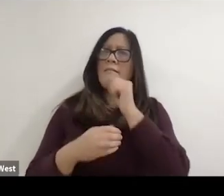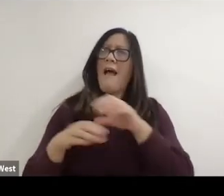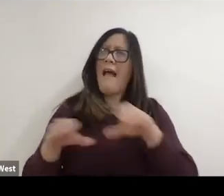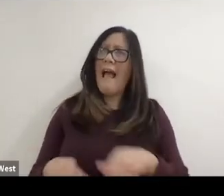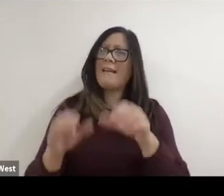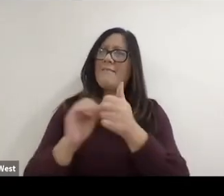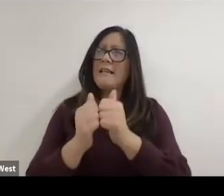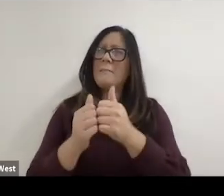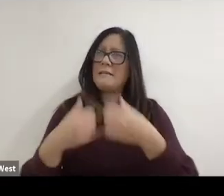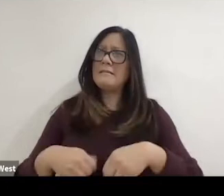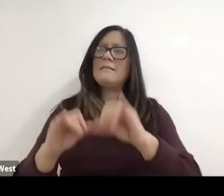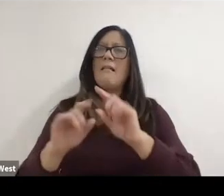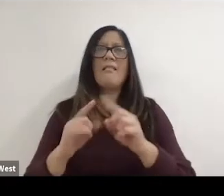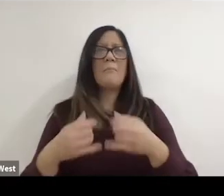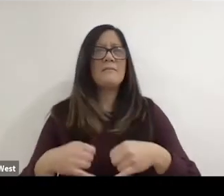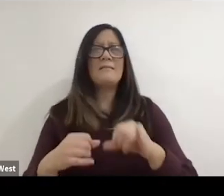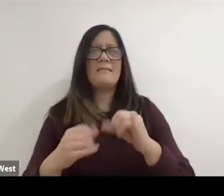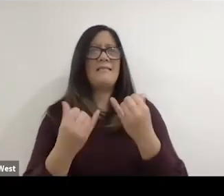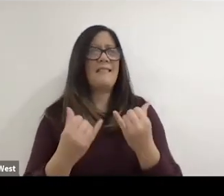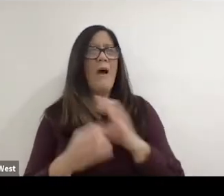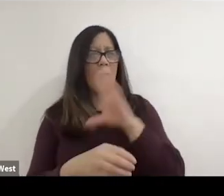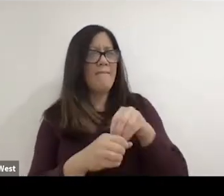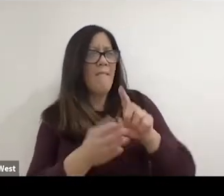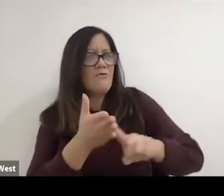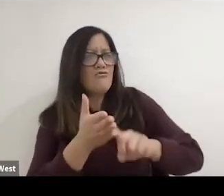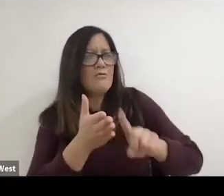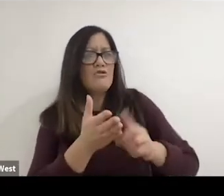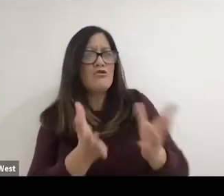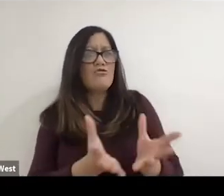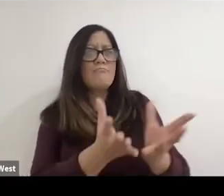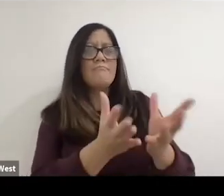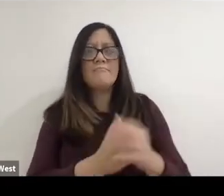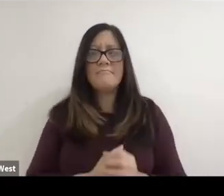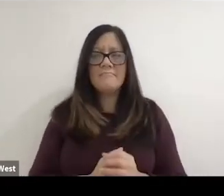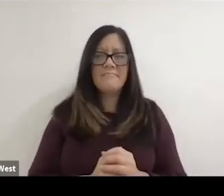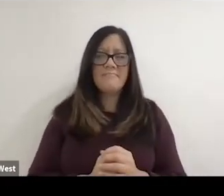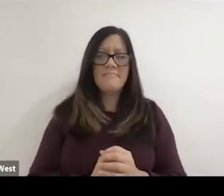but having it informed the research and the work that I do today.